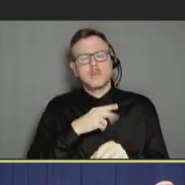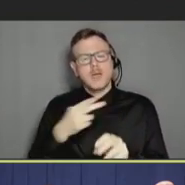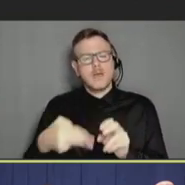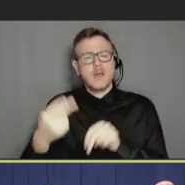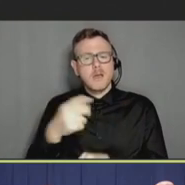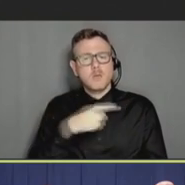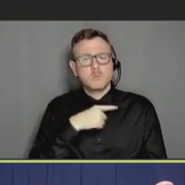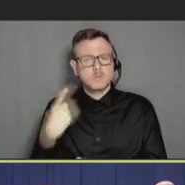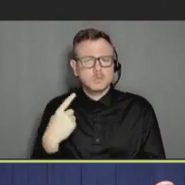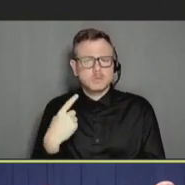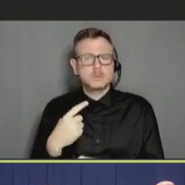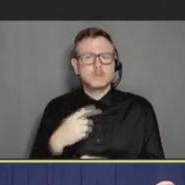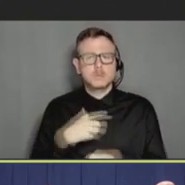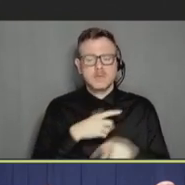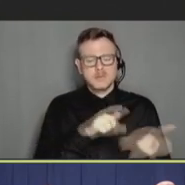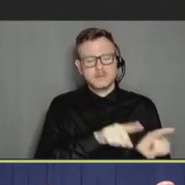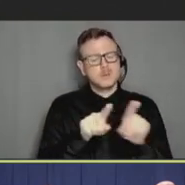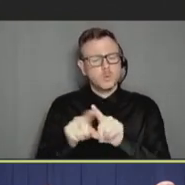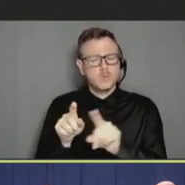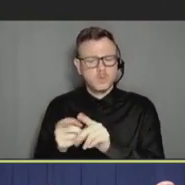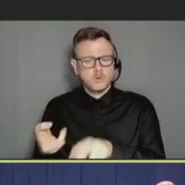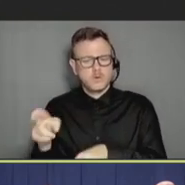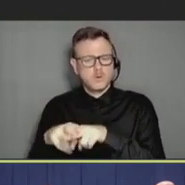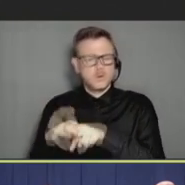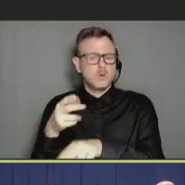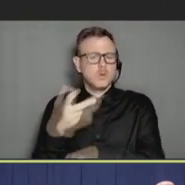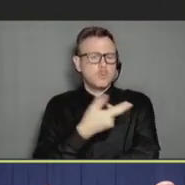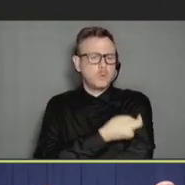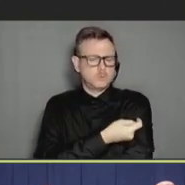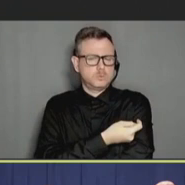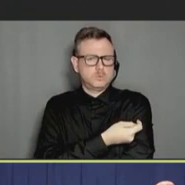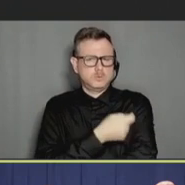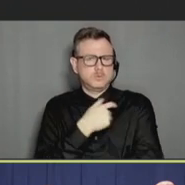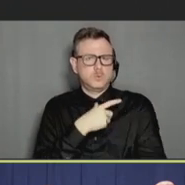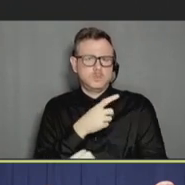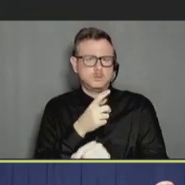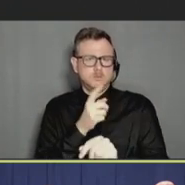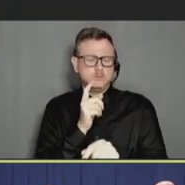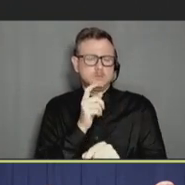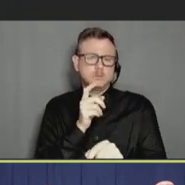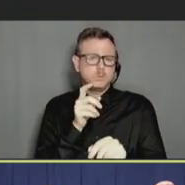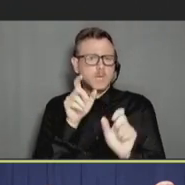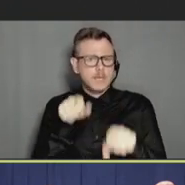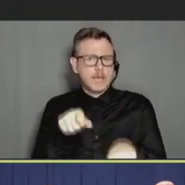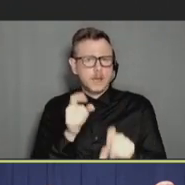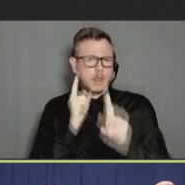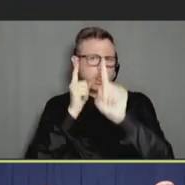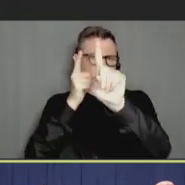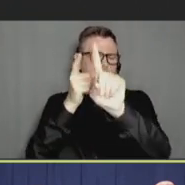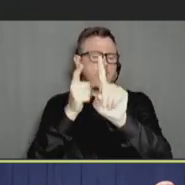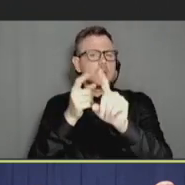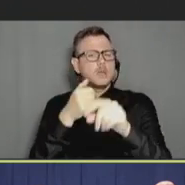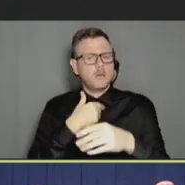that we shouldn't really aim high and really provide good rates. But you know, Jim mentioned